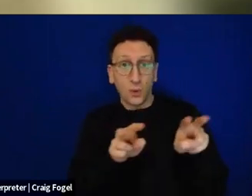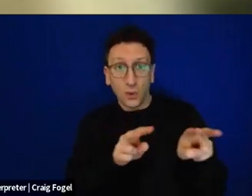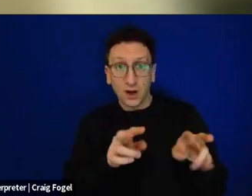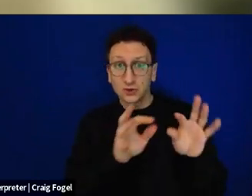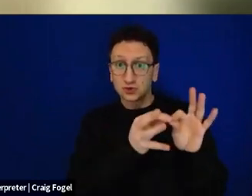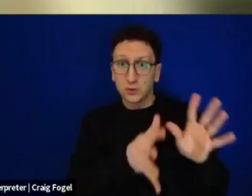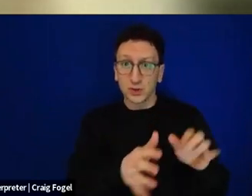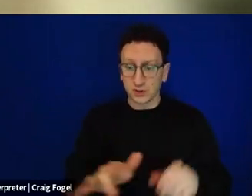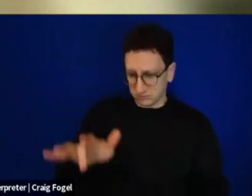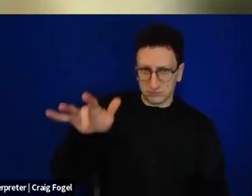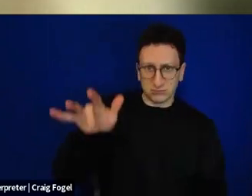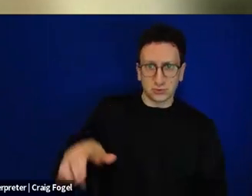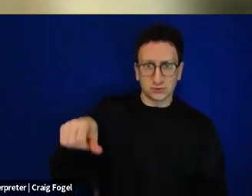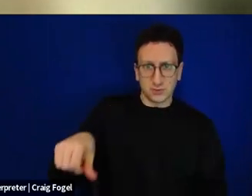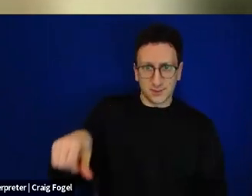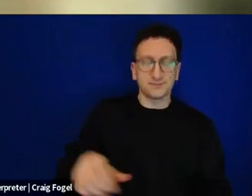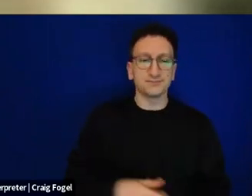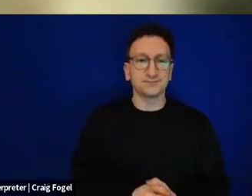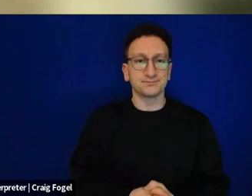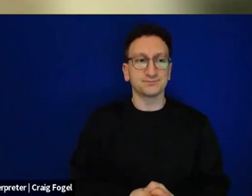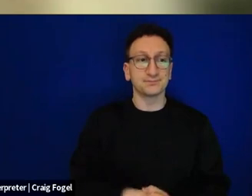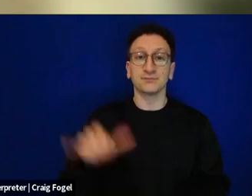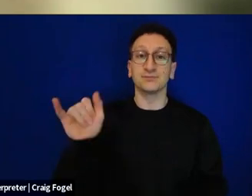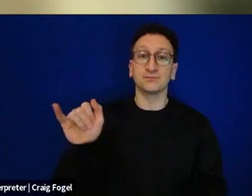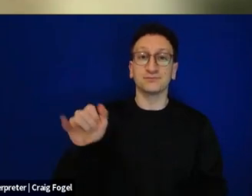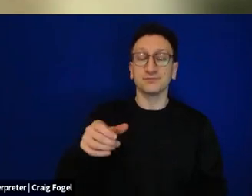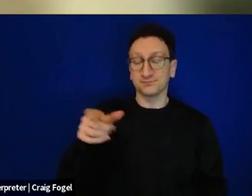Rav Misha is also the founder of Kehillat Klausner in Jerusalem and a founding